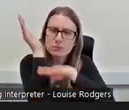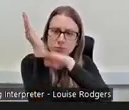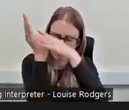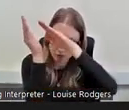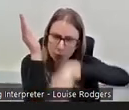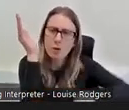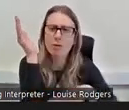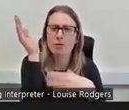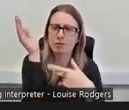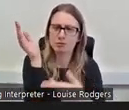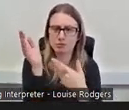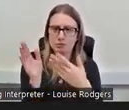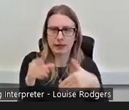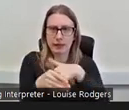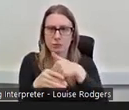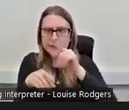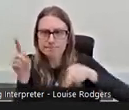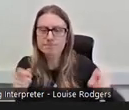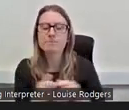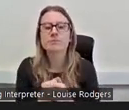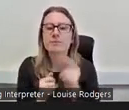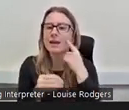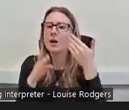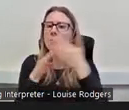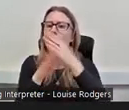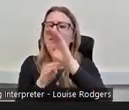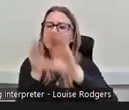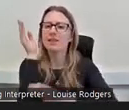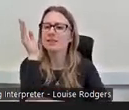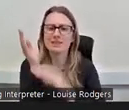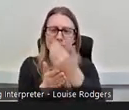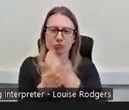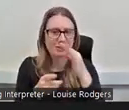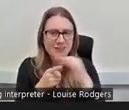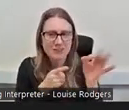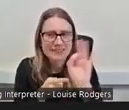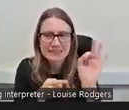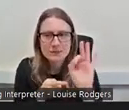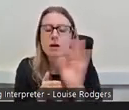I think working class isn't a protected characteristic so is often forgotten about,